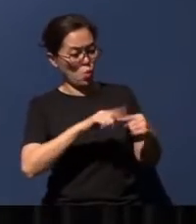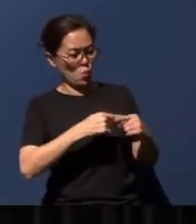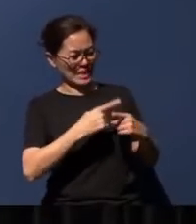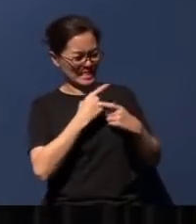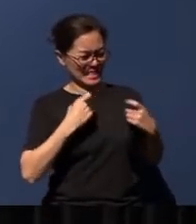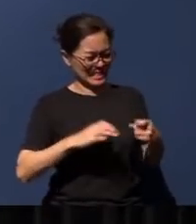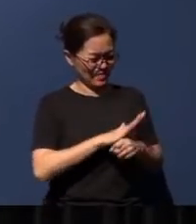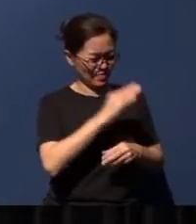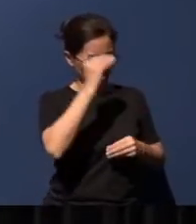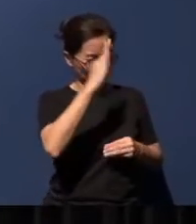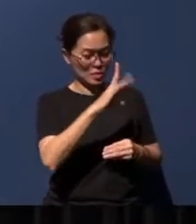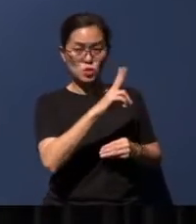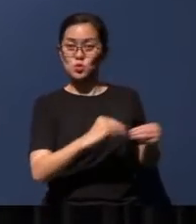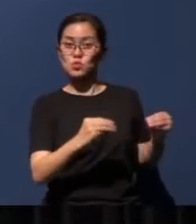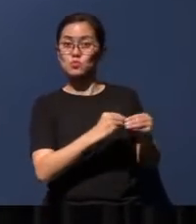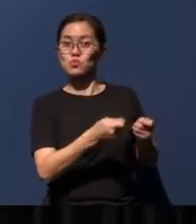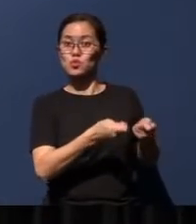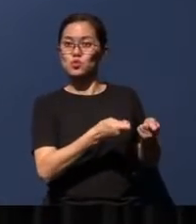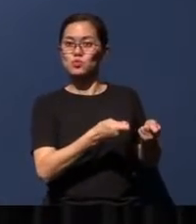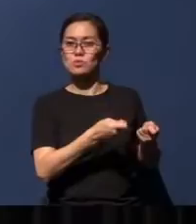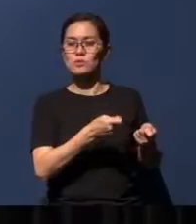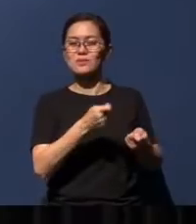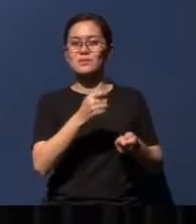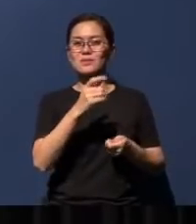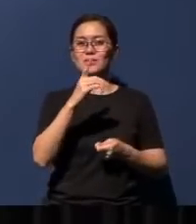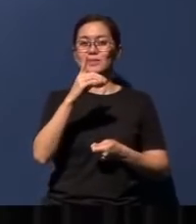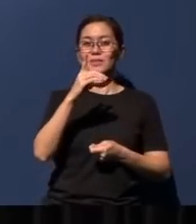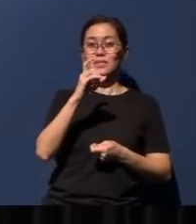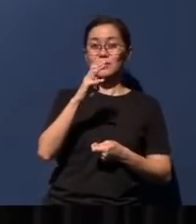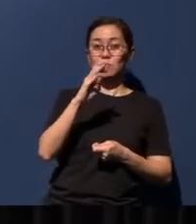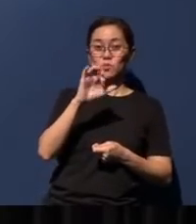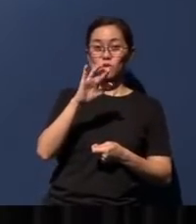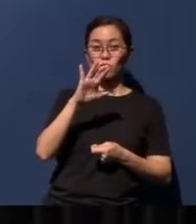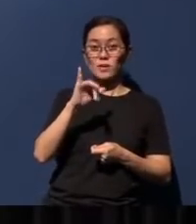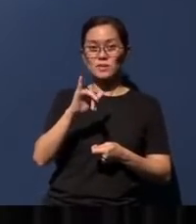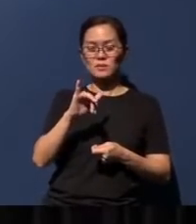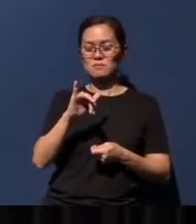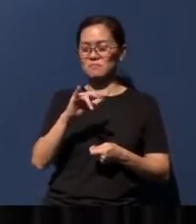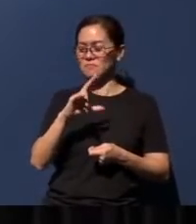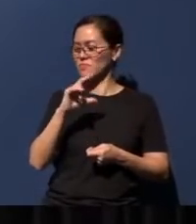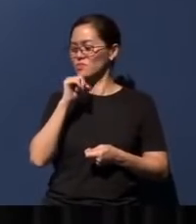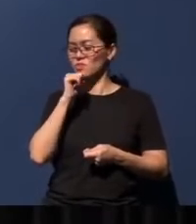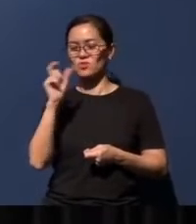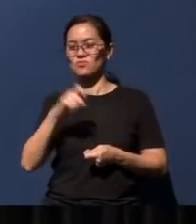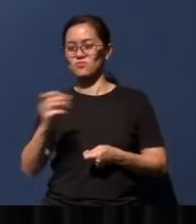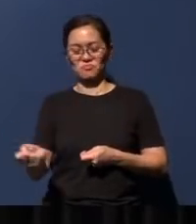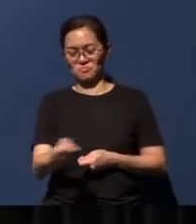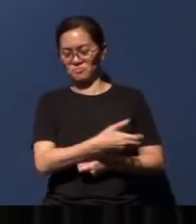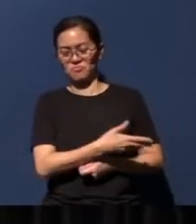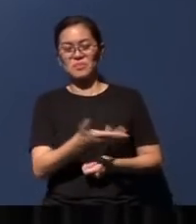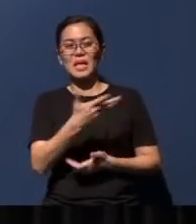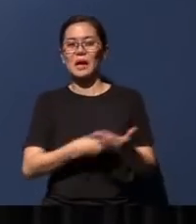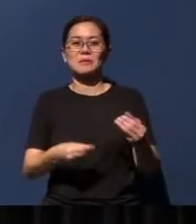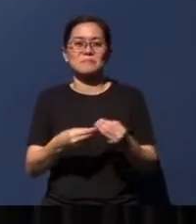rule, democracy will no longer be needed. Zechariah chapter 14